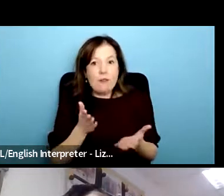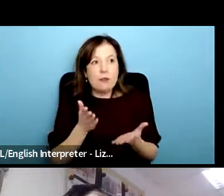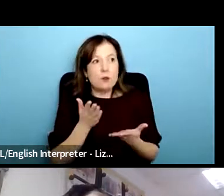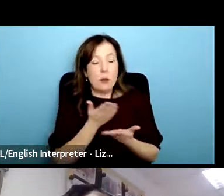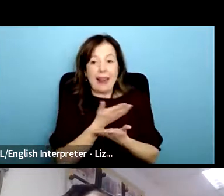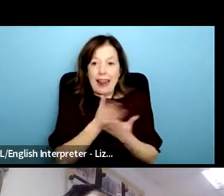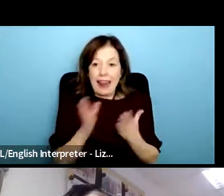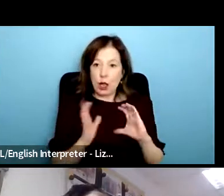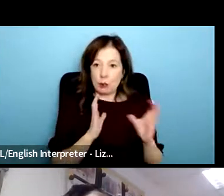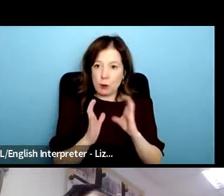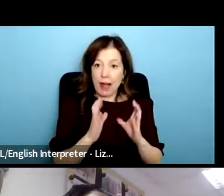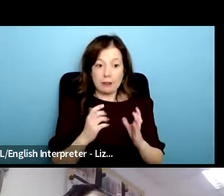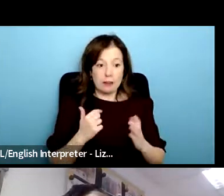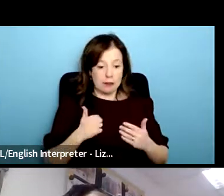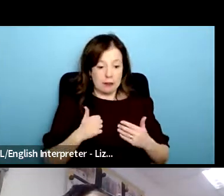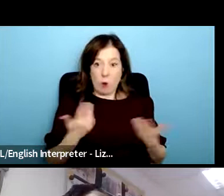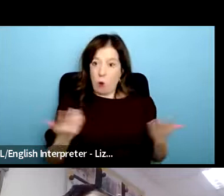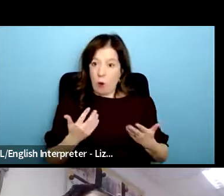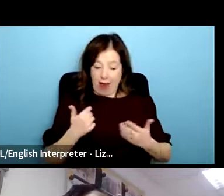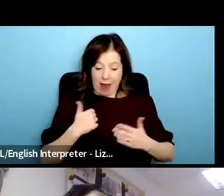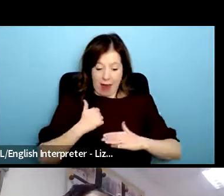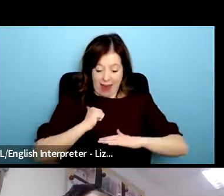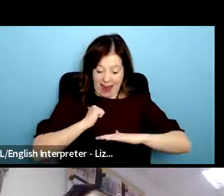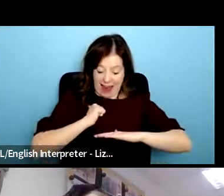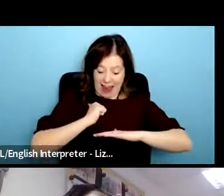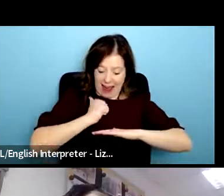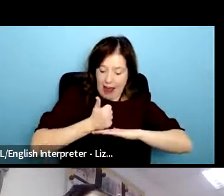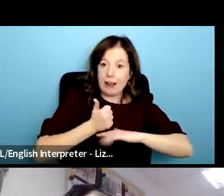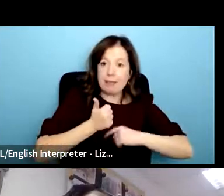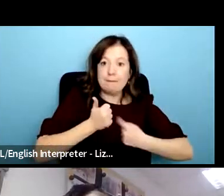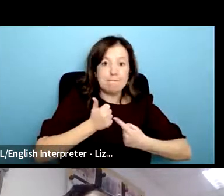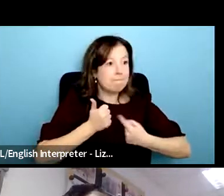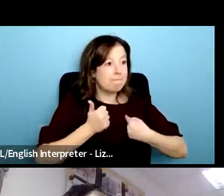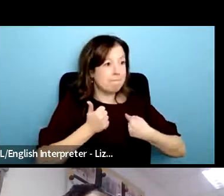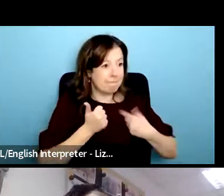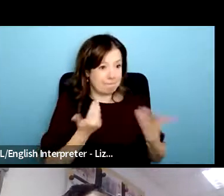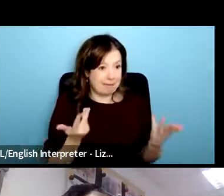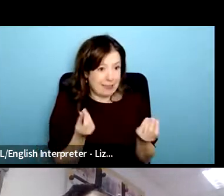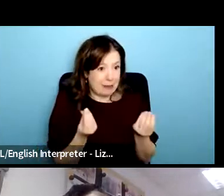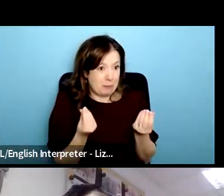this is transparency on like hey actually i'm not making any money out of this either so the other